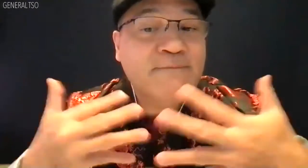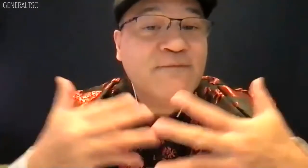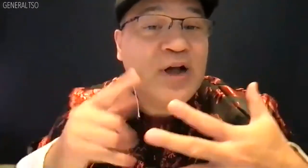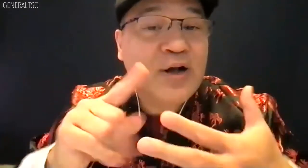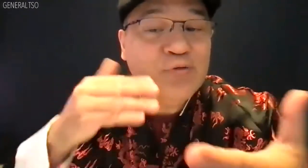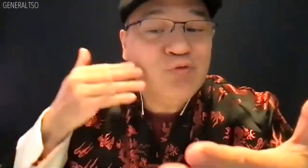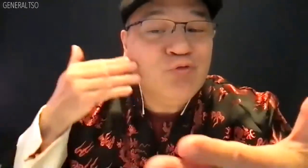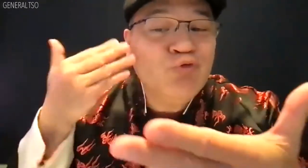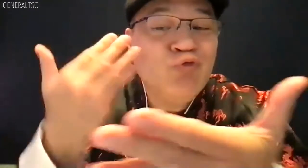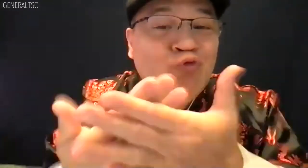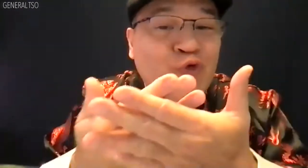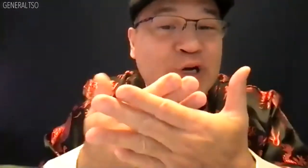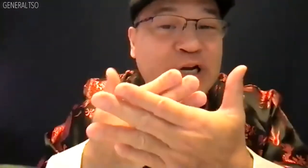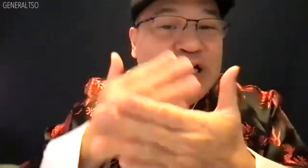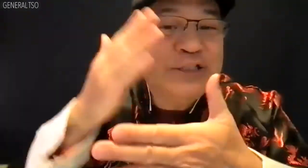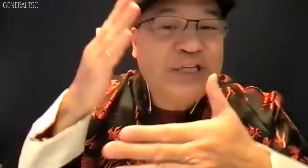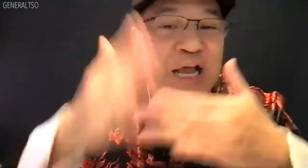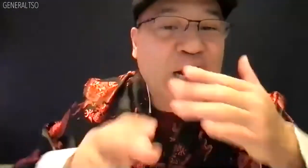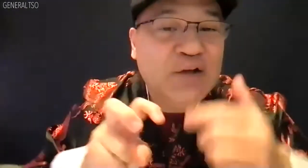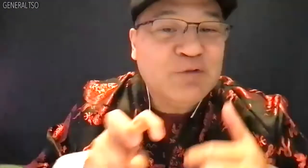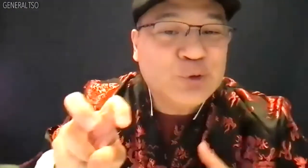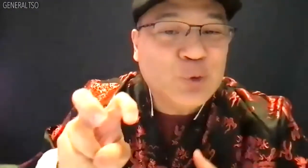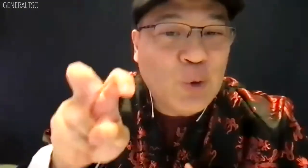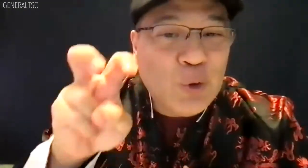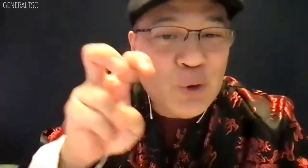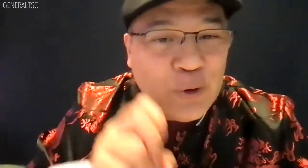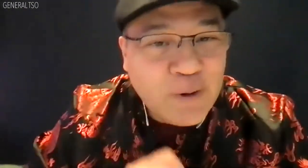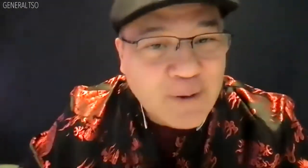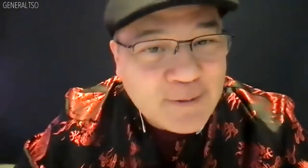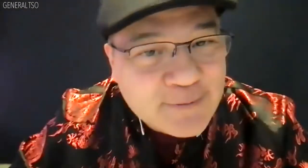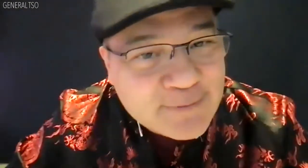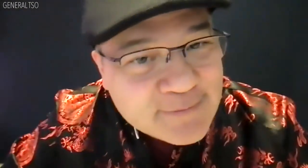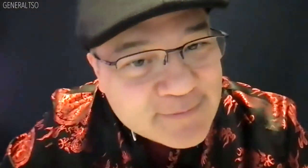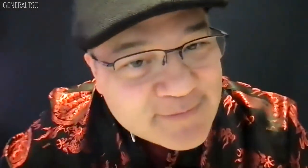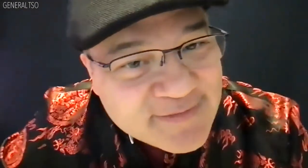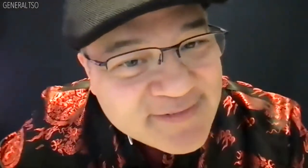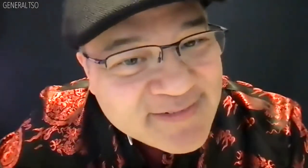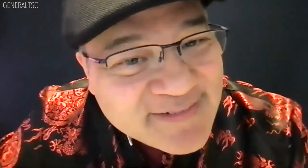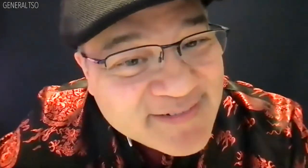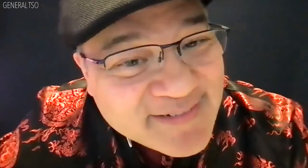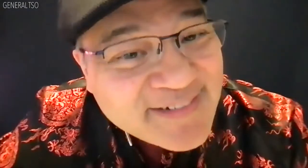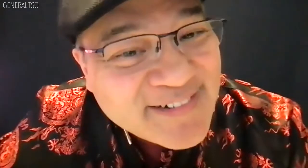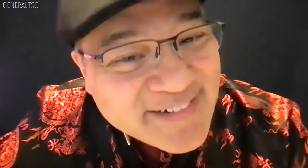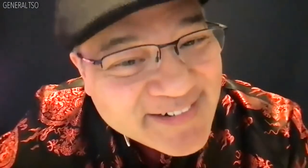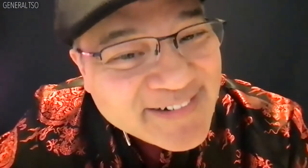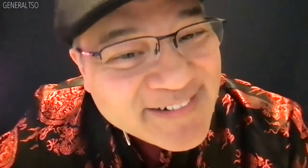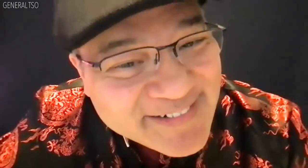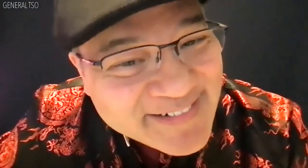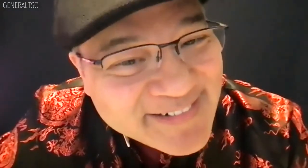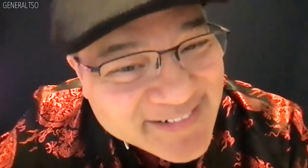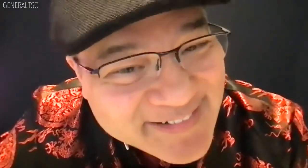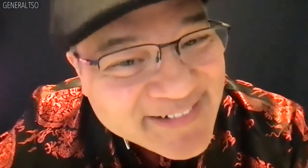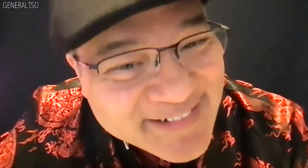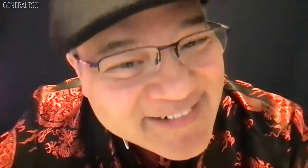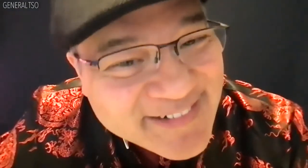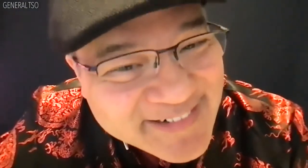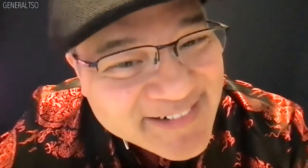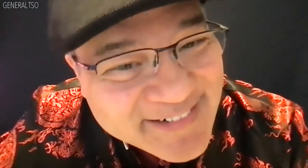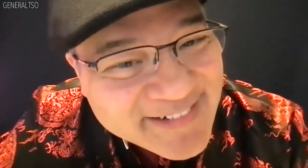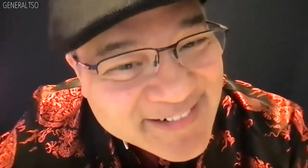General Tso: I'm afraid you've reached the end of your tour. Ha ha ha ha ha ha ha ha.